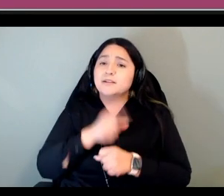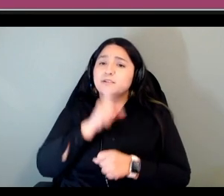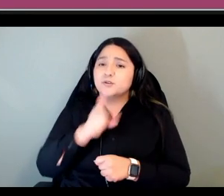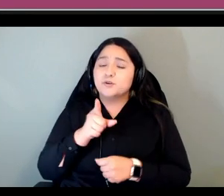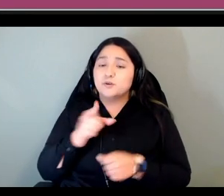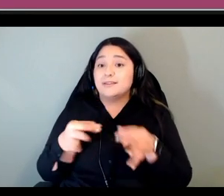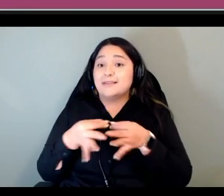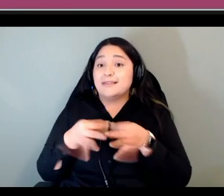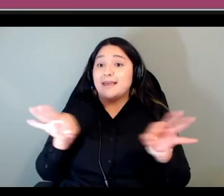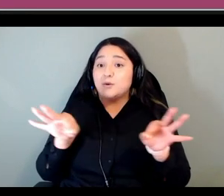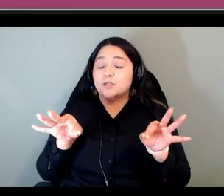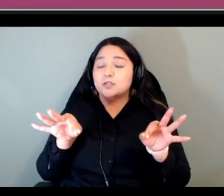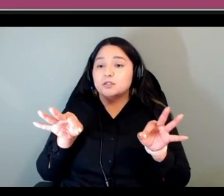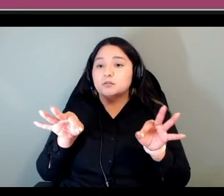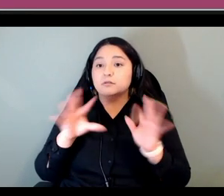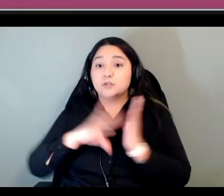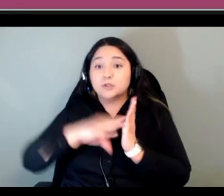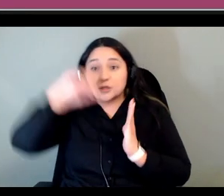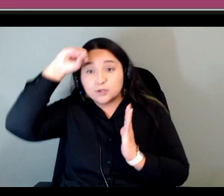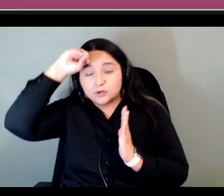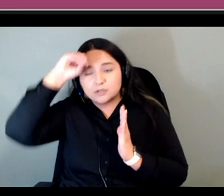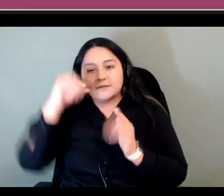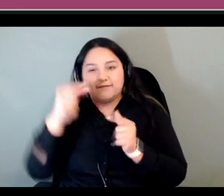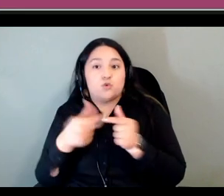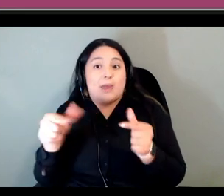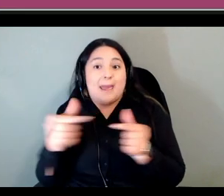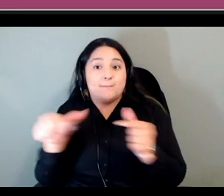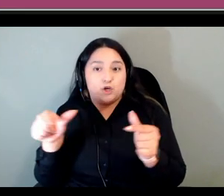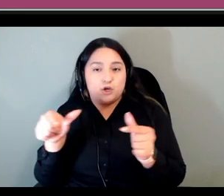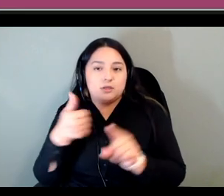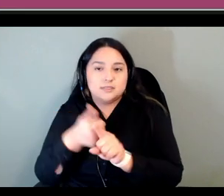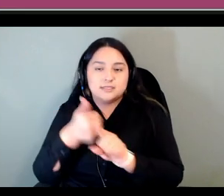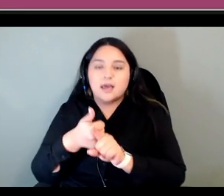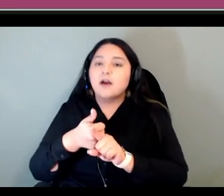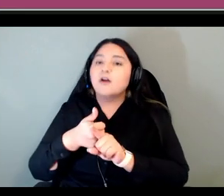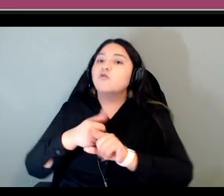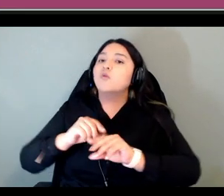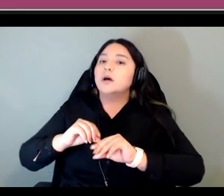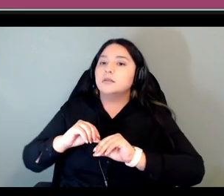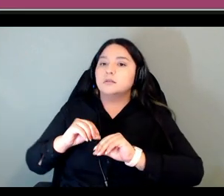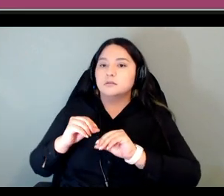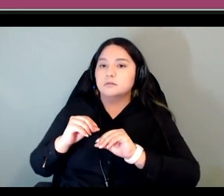learning of the grammar anyways was implicit so there wasn't a lot of explanation about